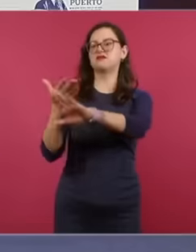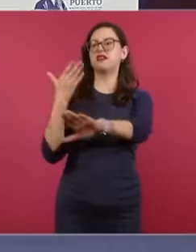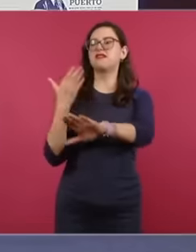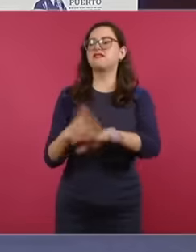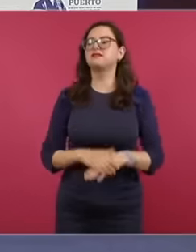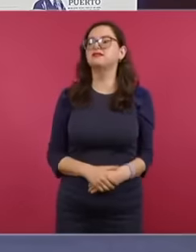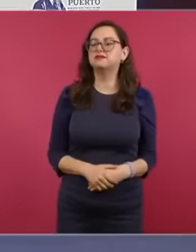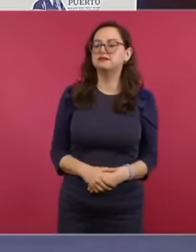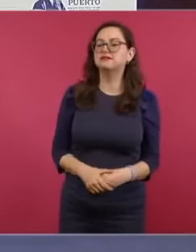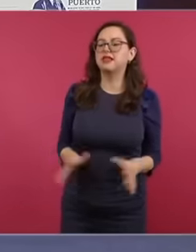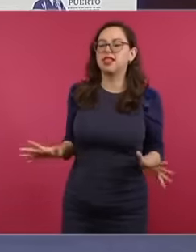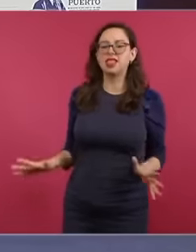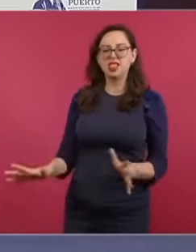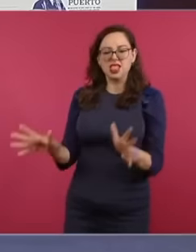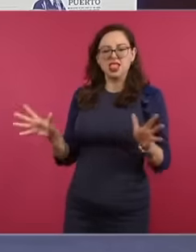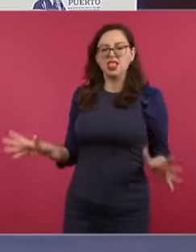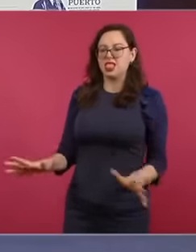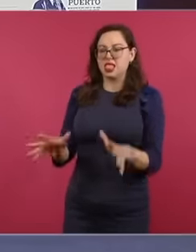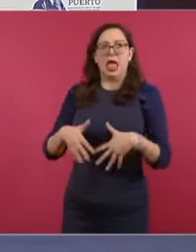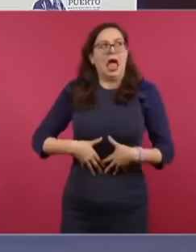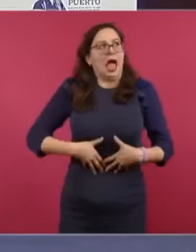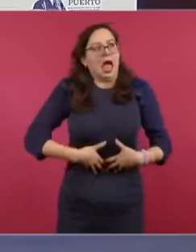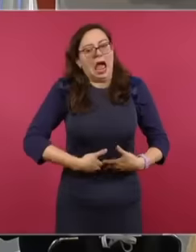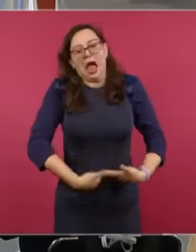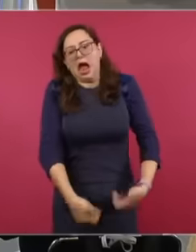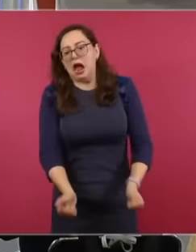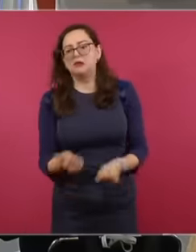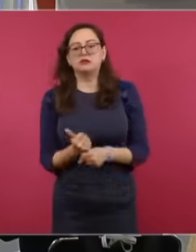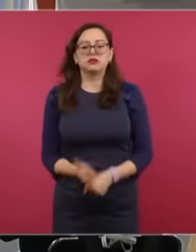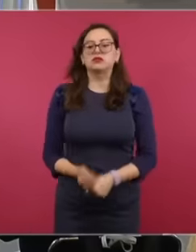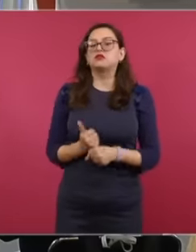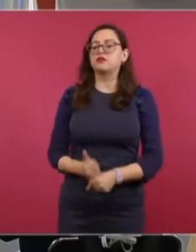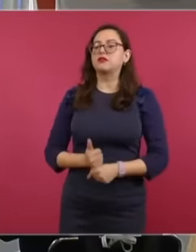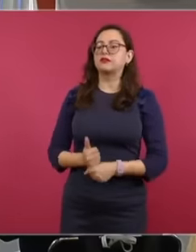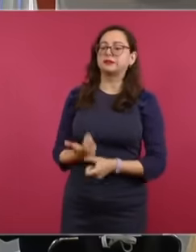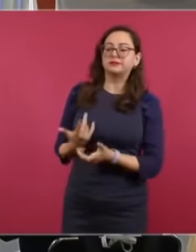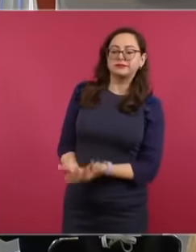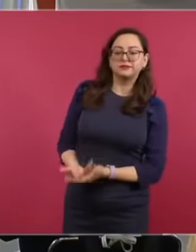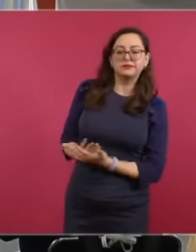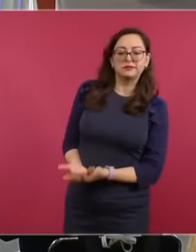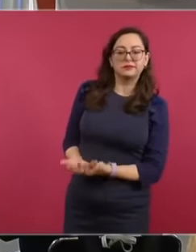necessity and